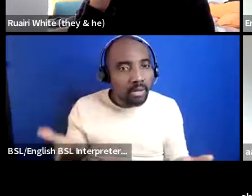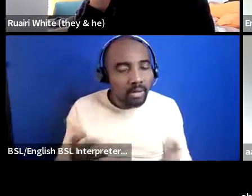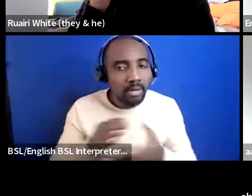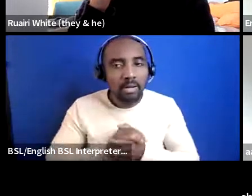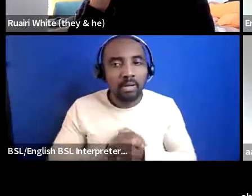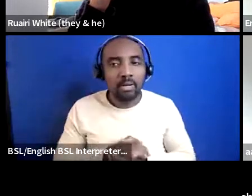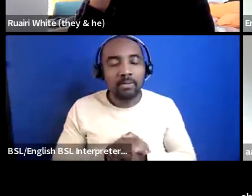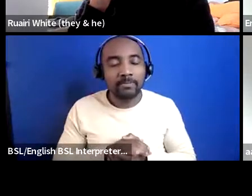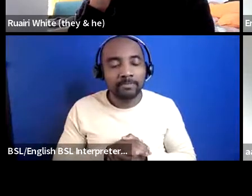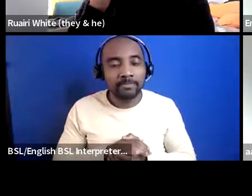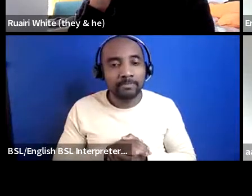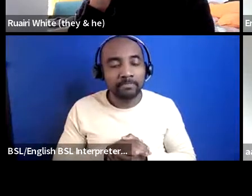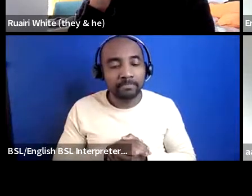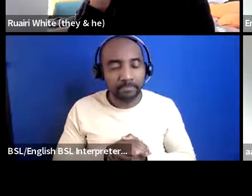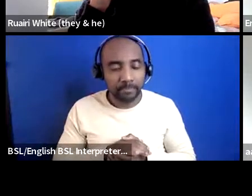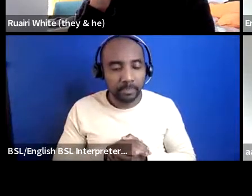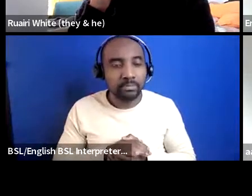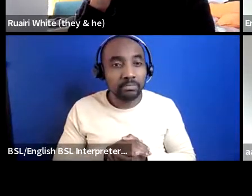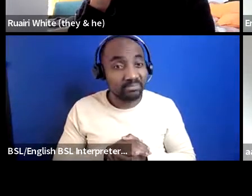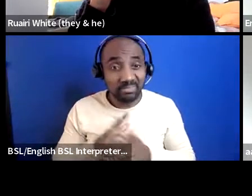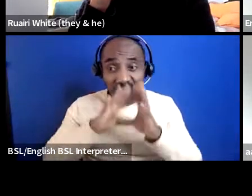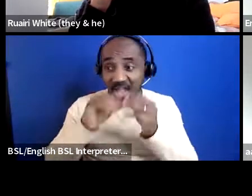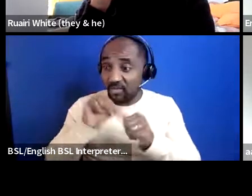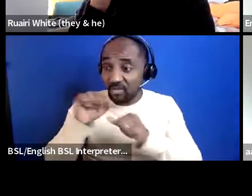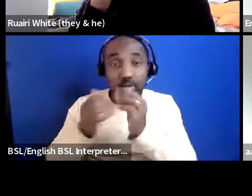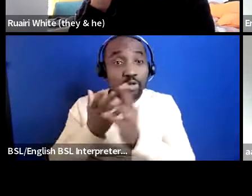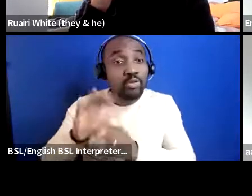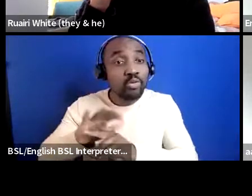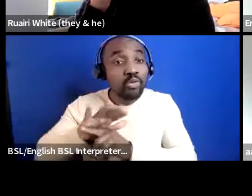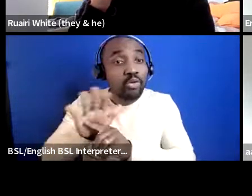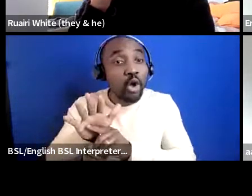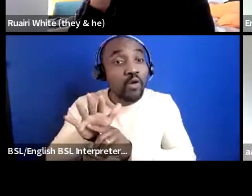this all happened just within the last during the pandemic during the last year